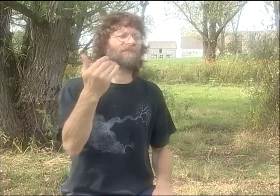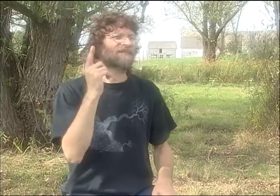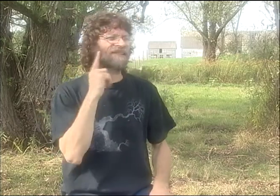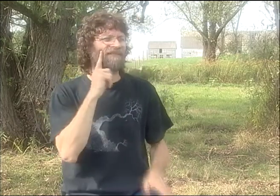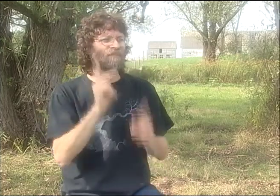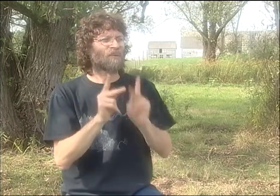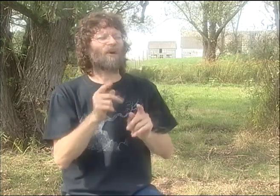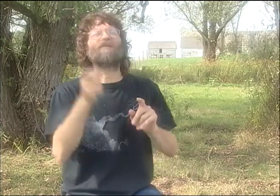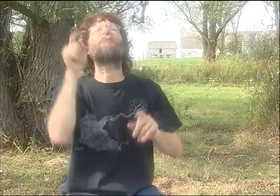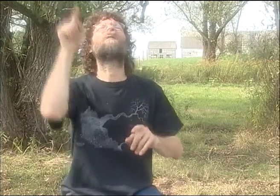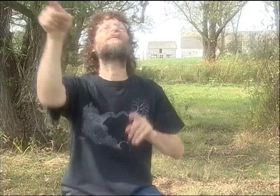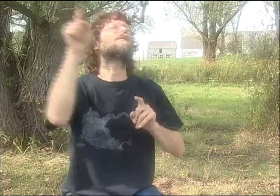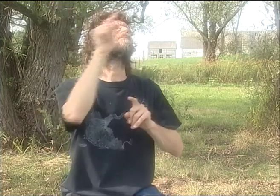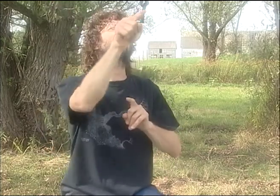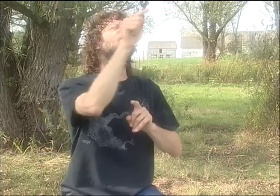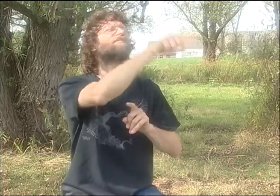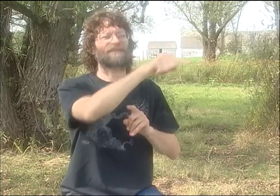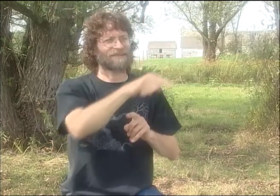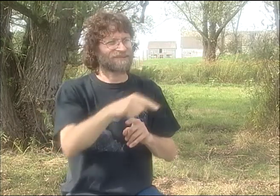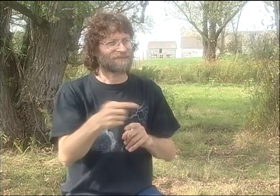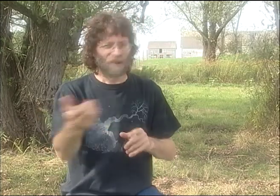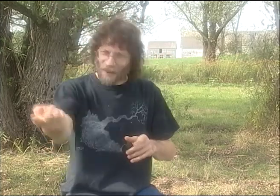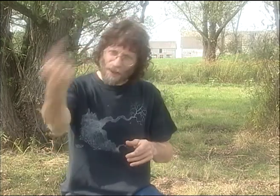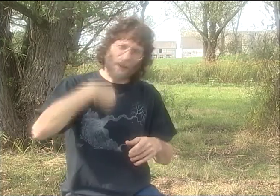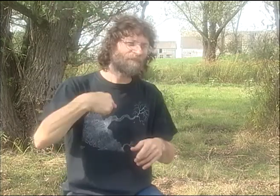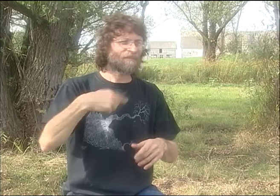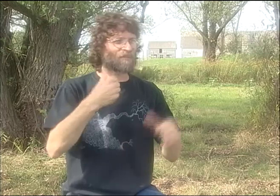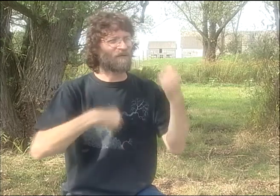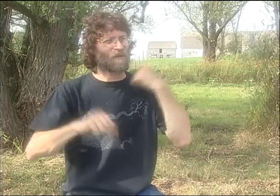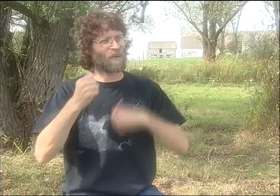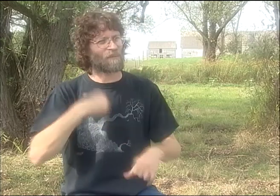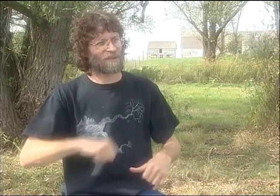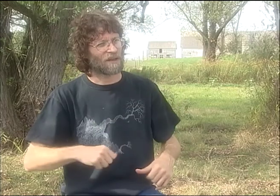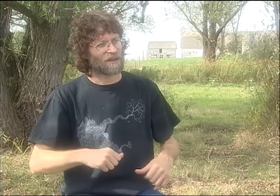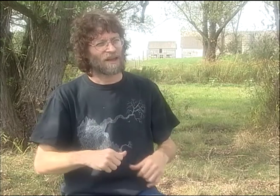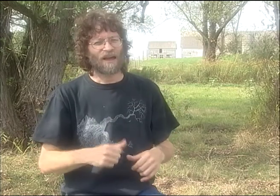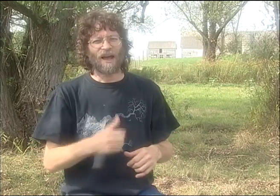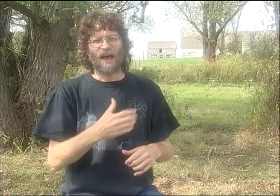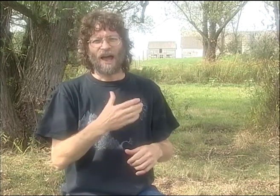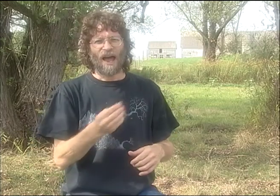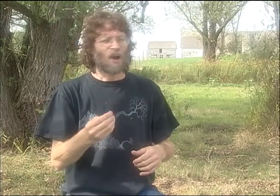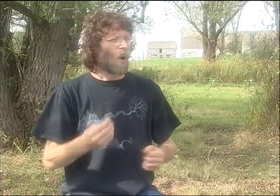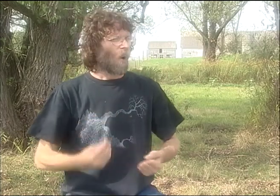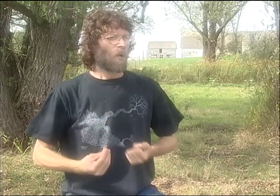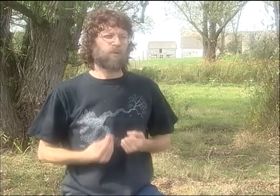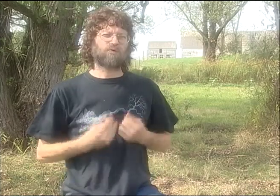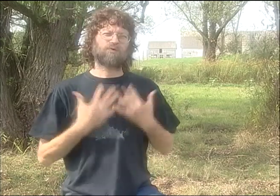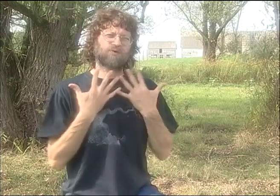AND WE ALSO HAD ENOUGH MONEY THAT WE COULD BRING IN PEOPLE FROM OUT OF TOWN TO COME PERFORM IN ROCHESTER.